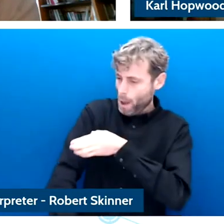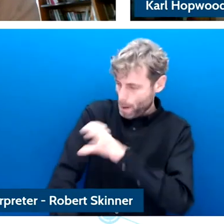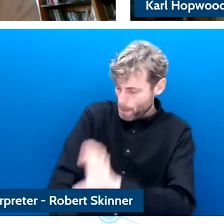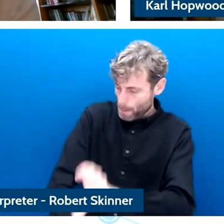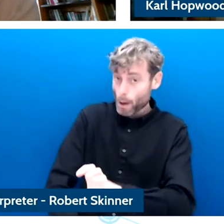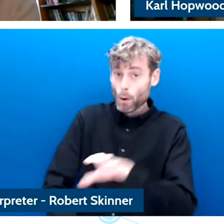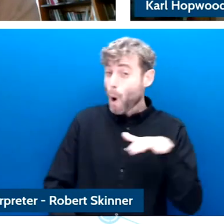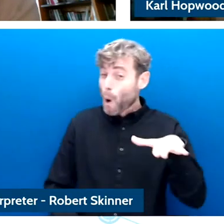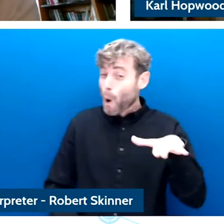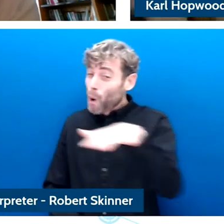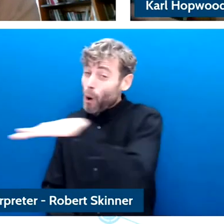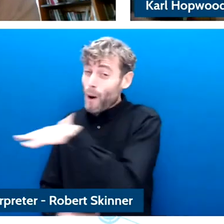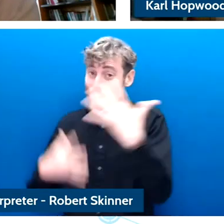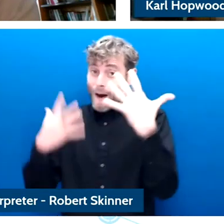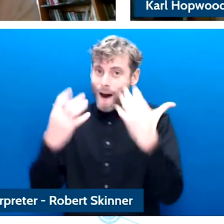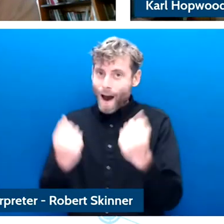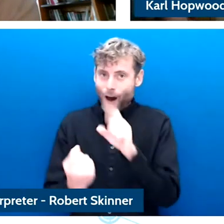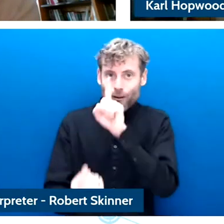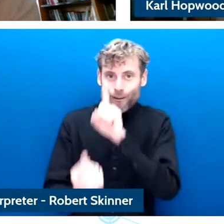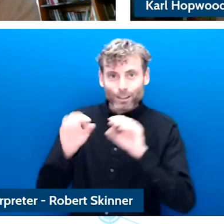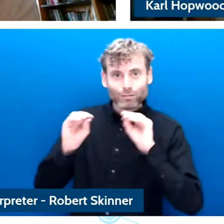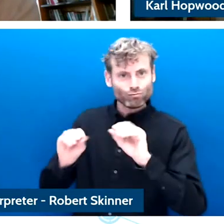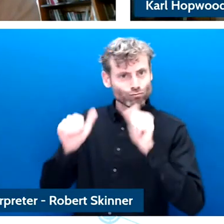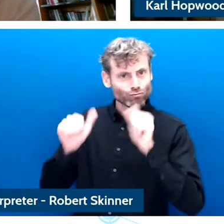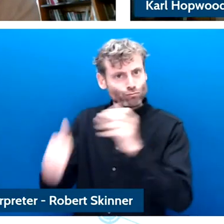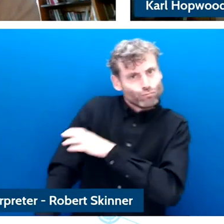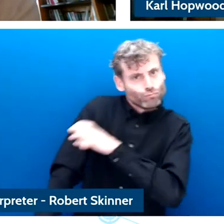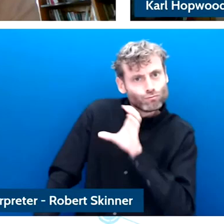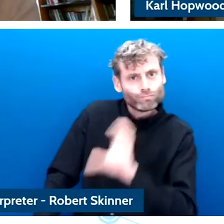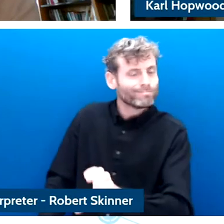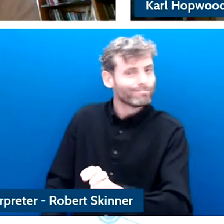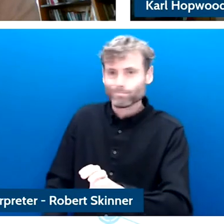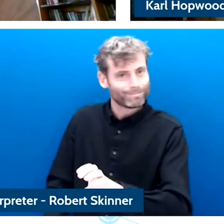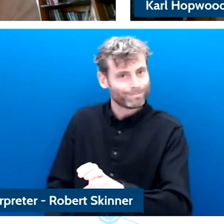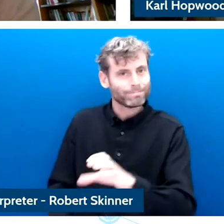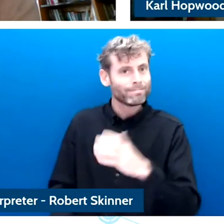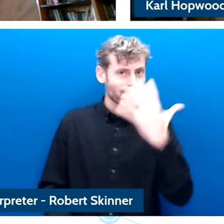and how do we in this case sure that they are getting the information that they need?